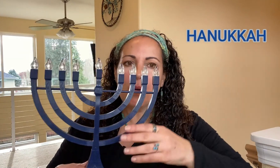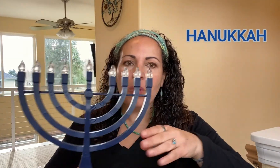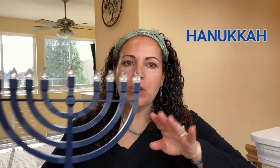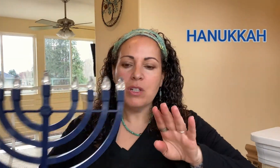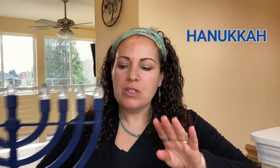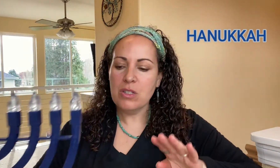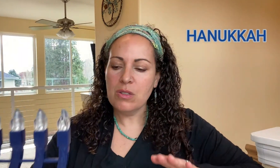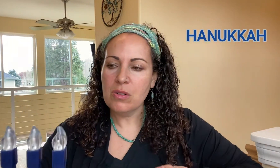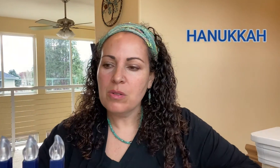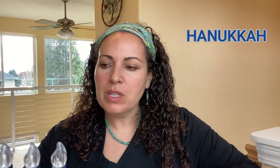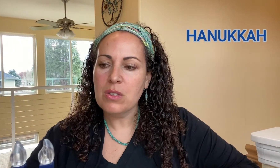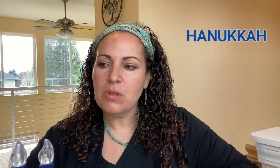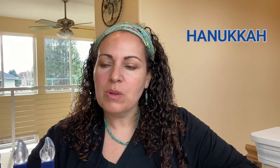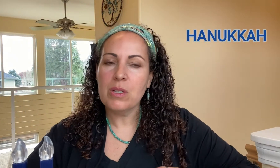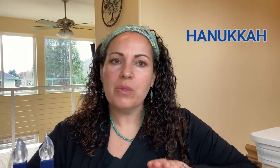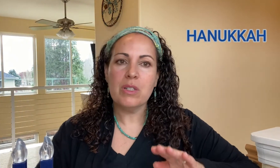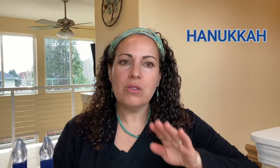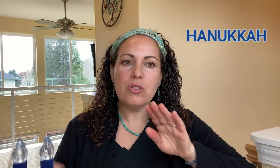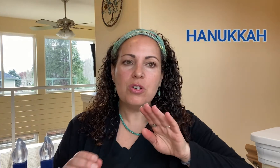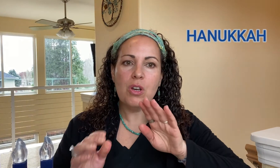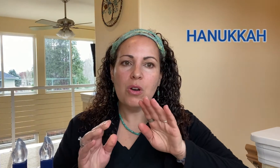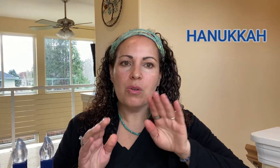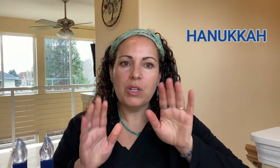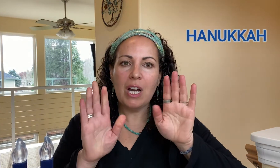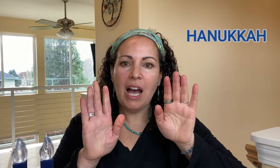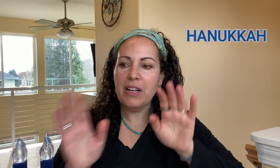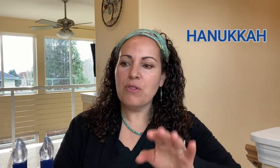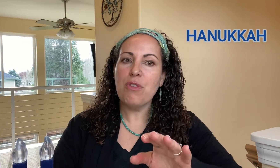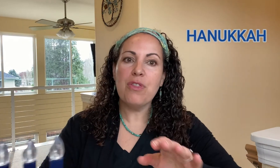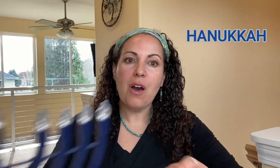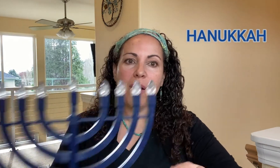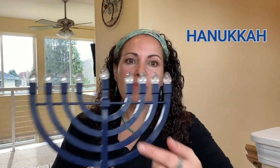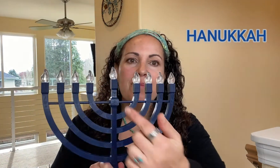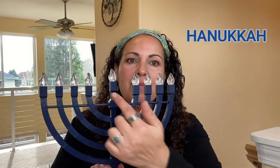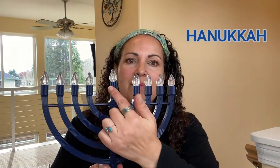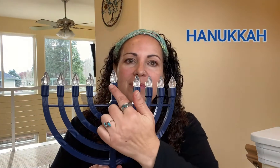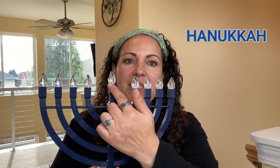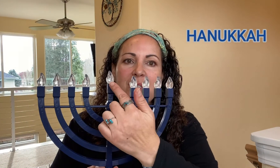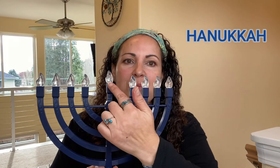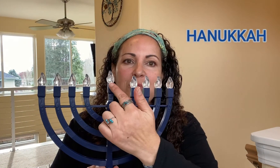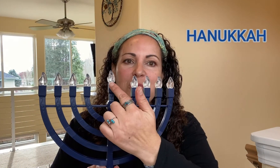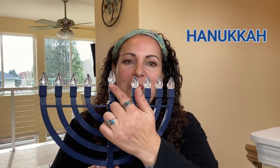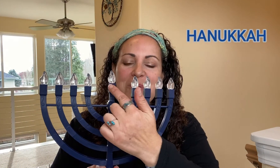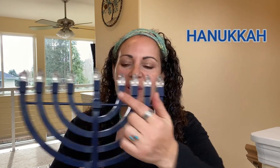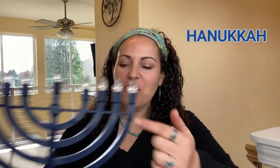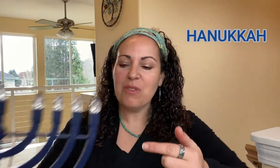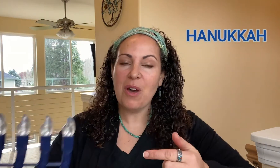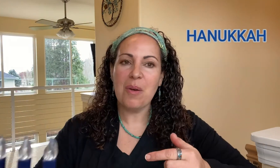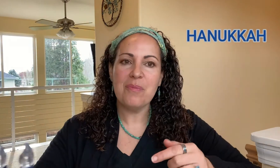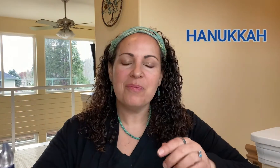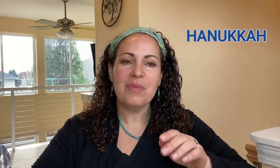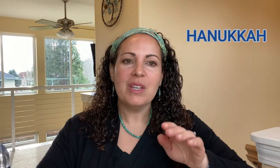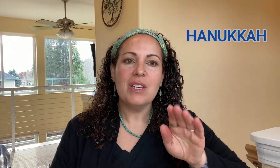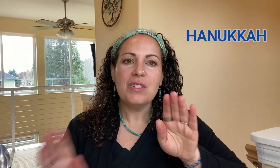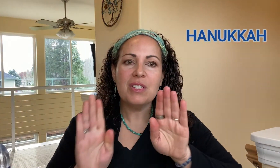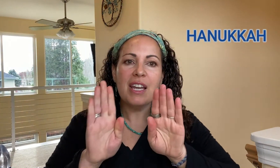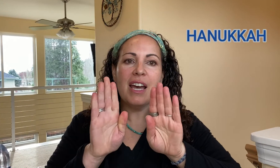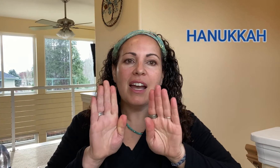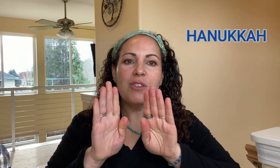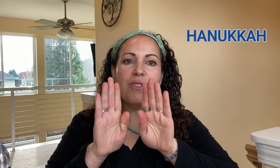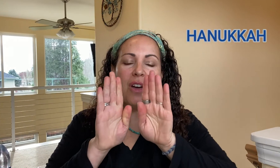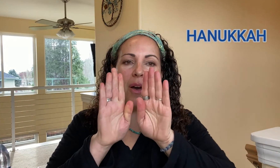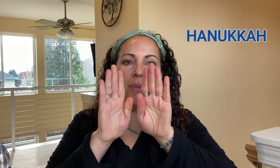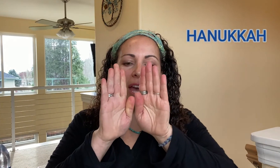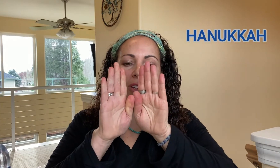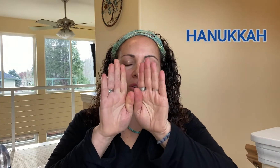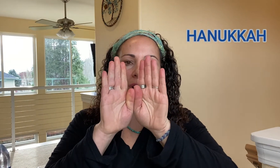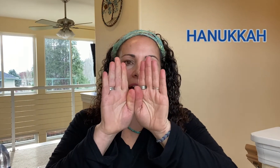So what you are going to do is show (hide your thumb- this represents your thumb) and